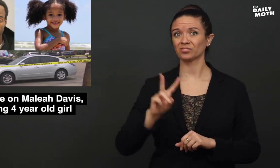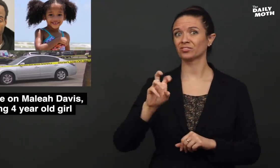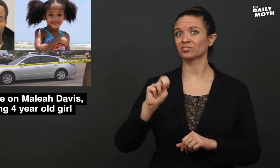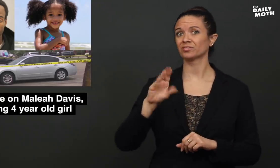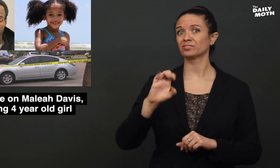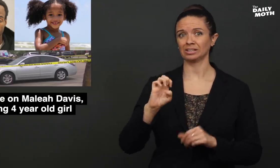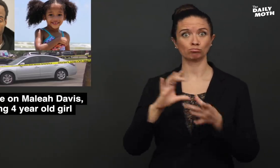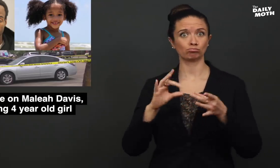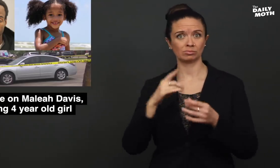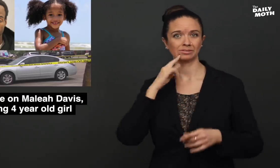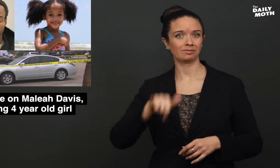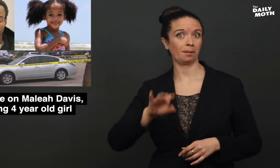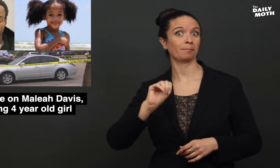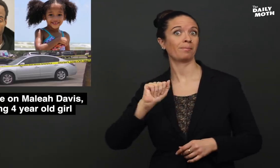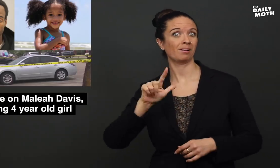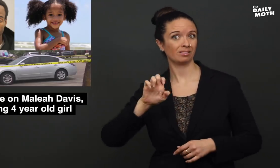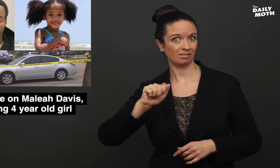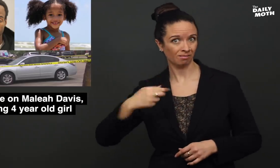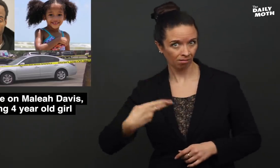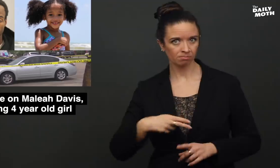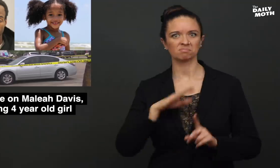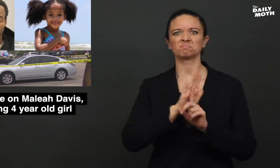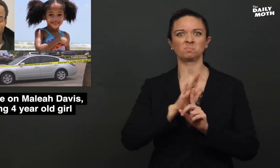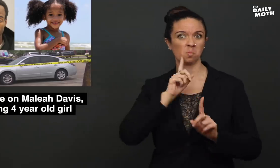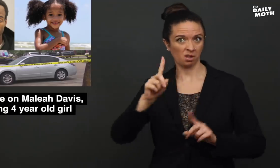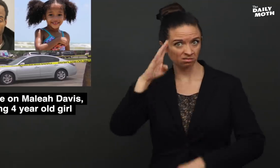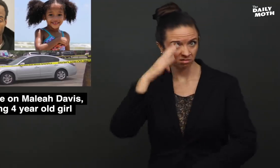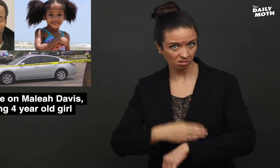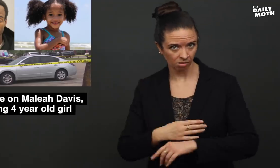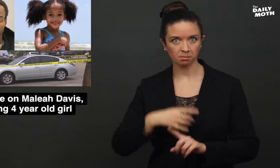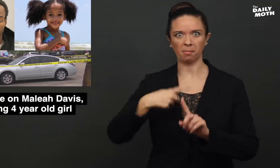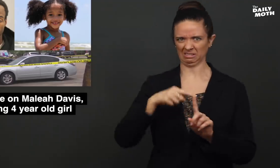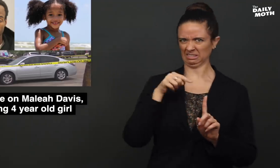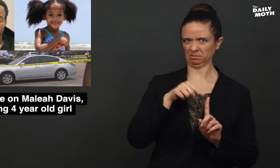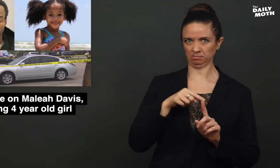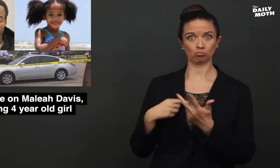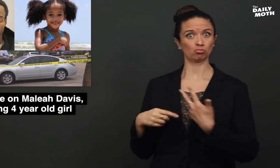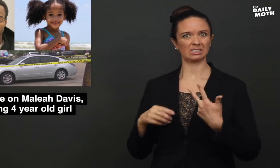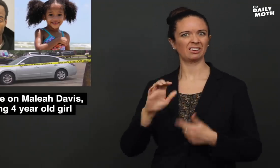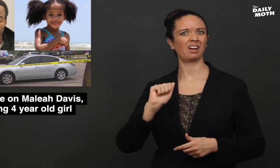Vence reported that he, Maleah, and his 1 year old son